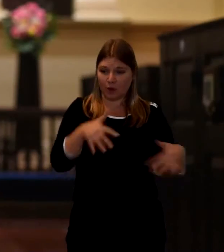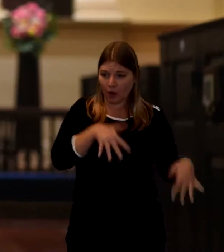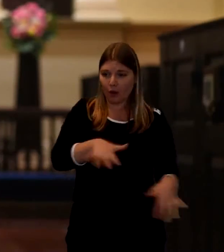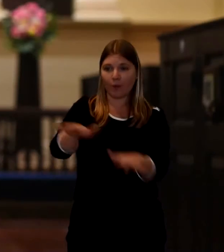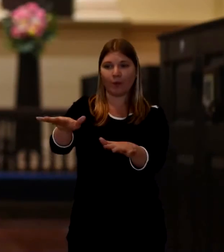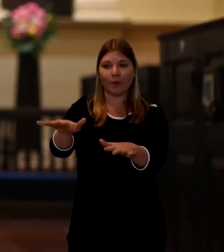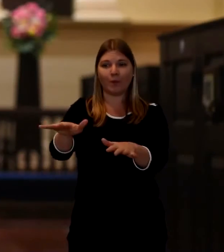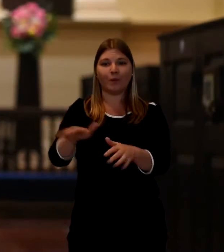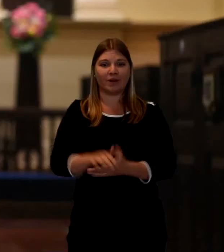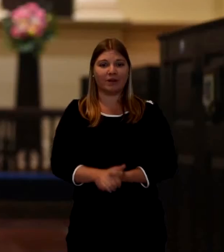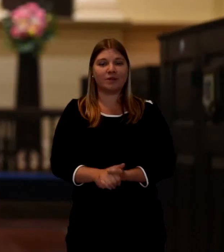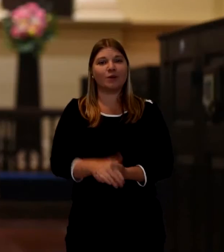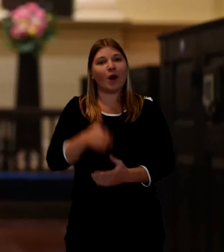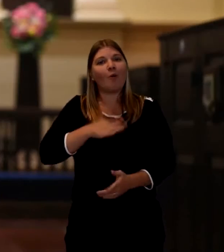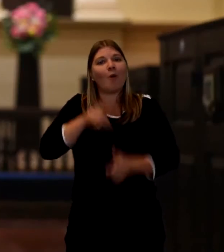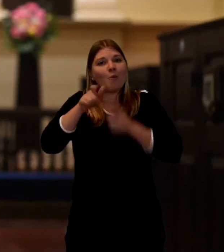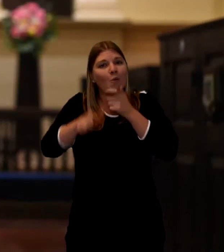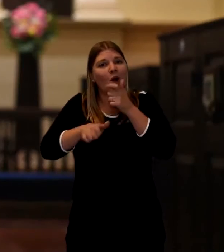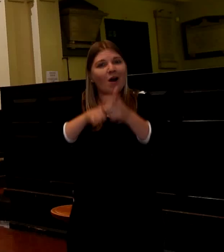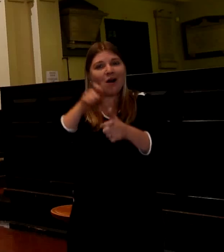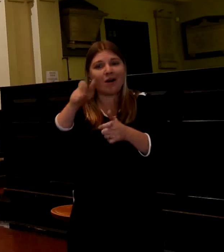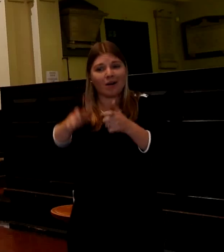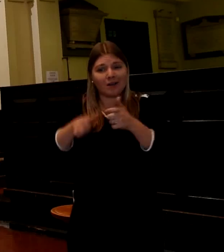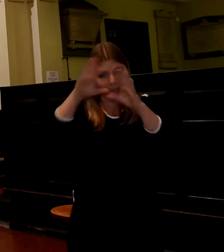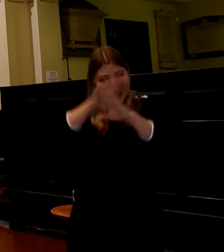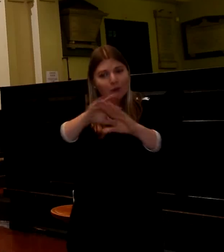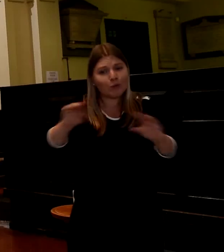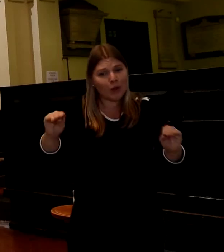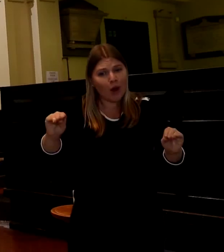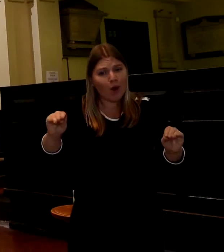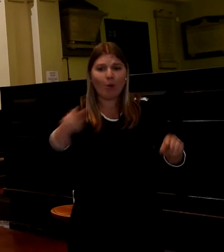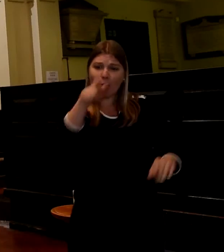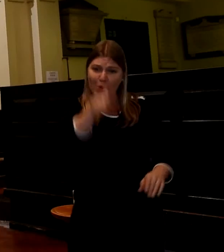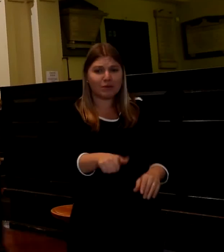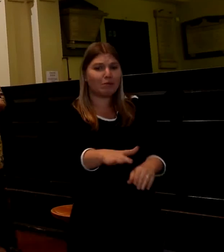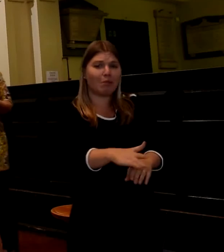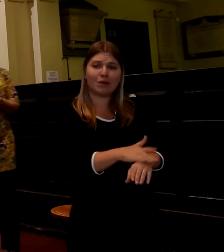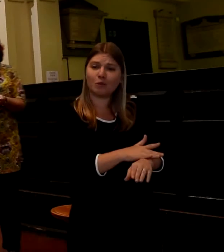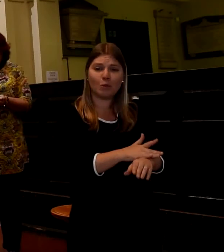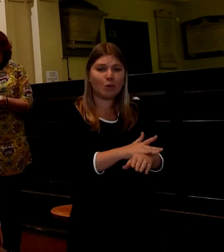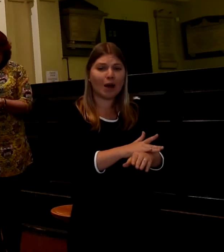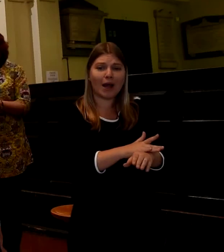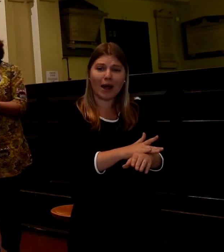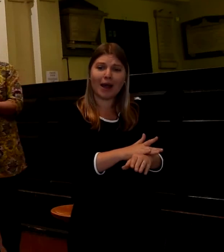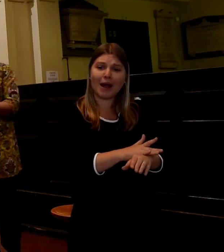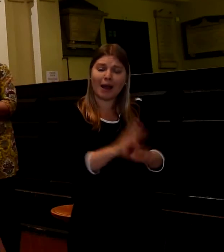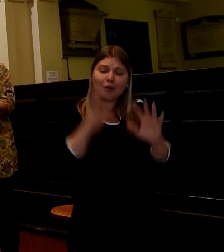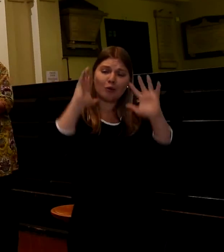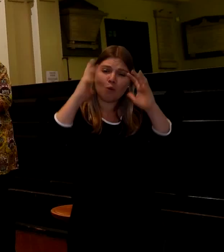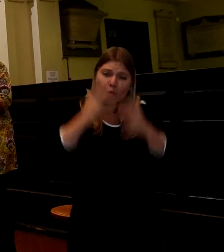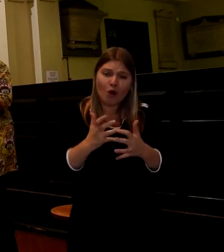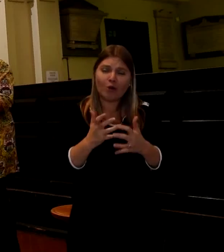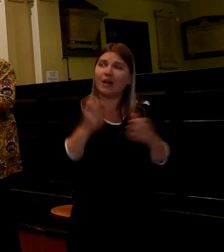These are the words of reassurance that your loved one is safe and cared for. We commend them to god's care in the prayers.